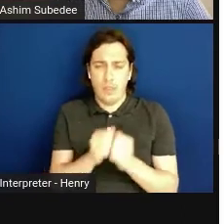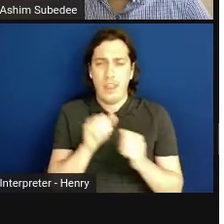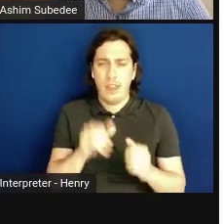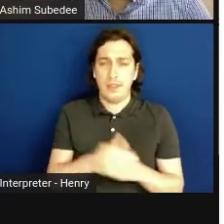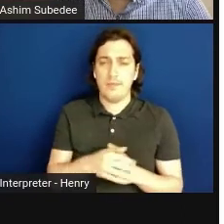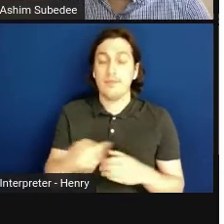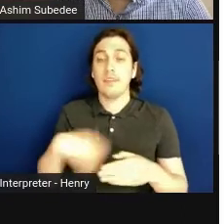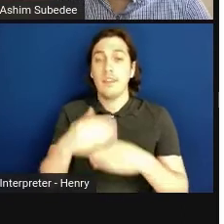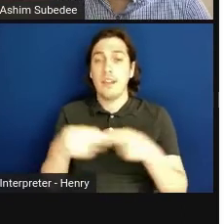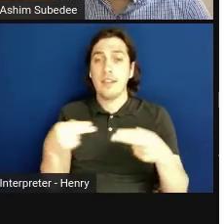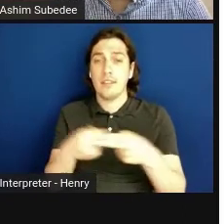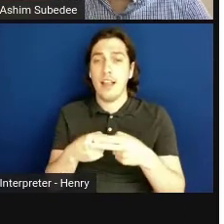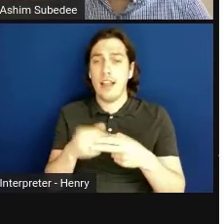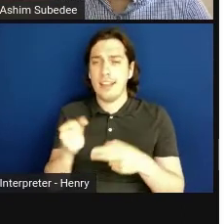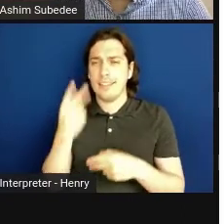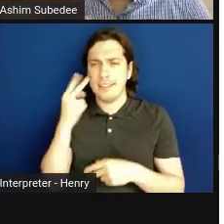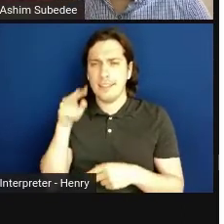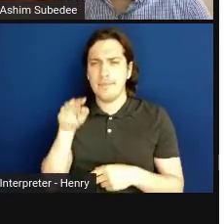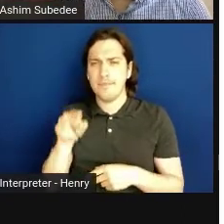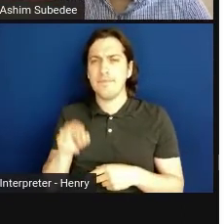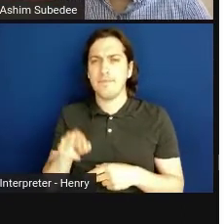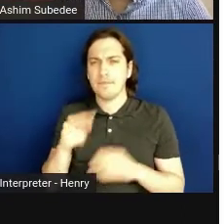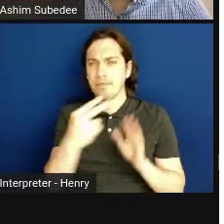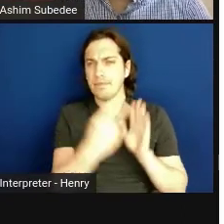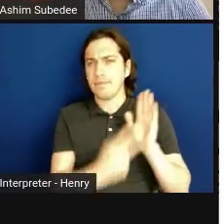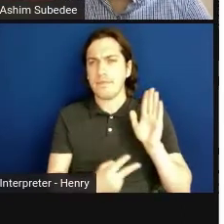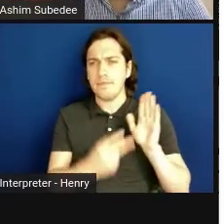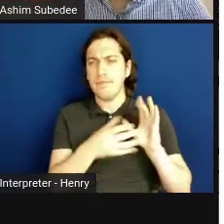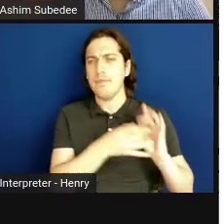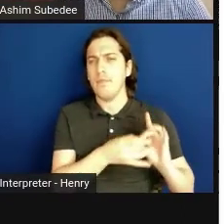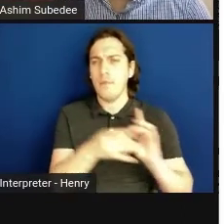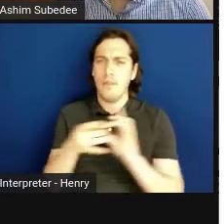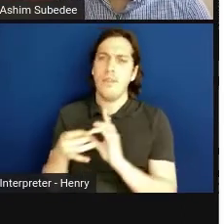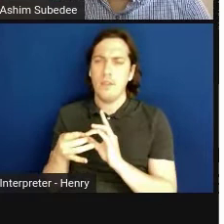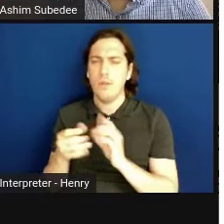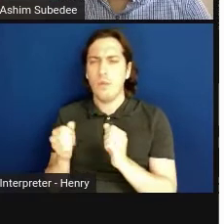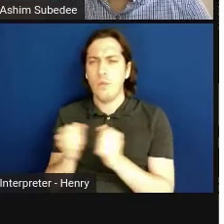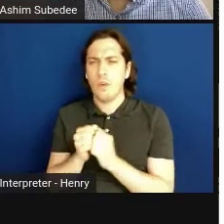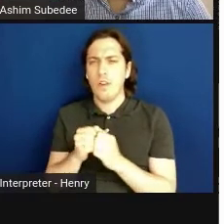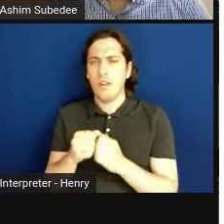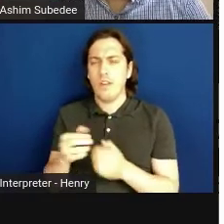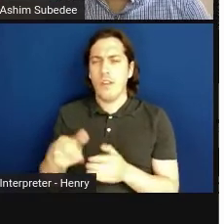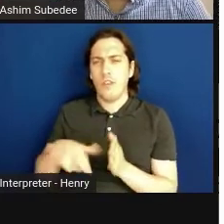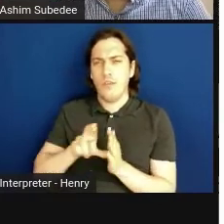As you can see here, that ties in very well with the review criteria for SBIR/STTR.